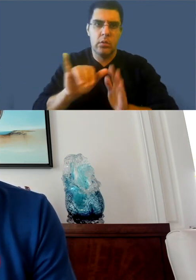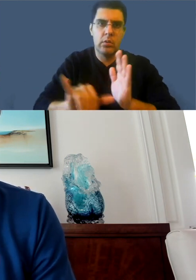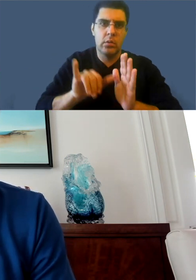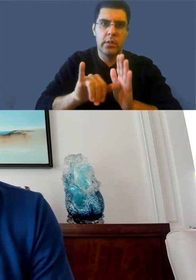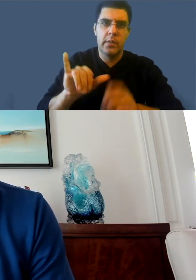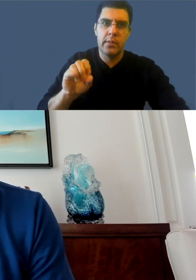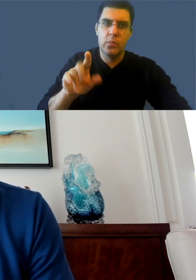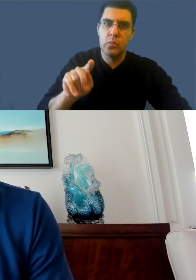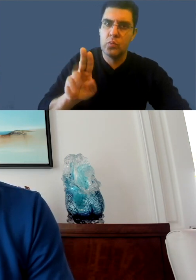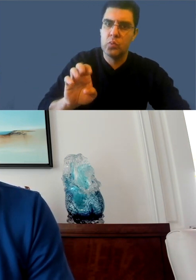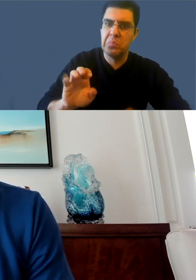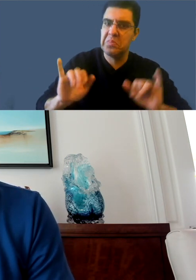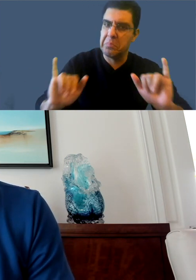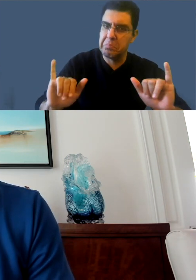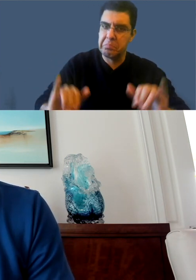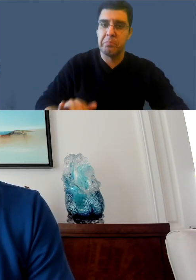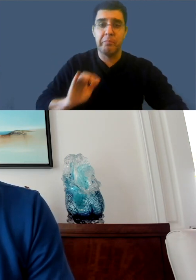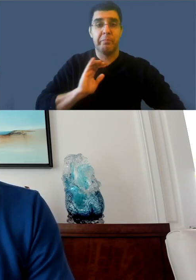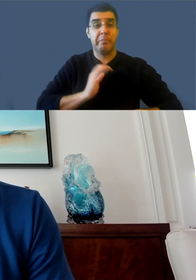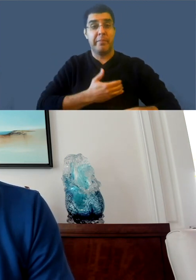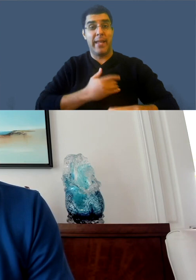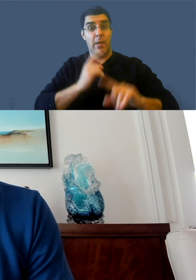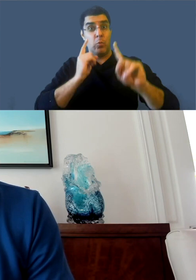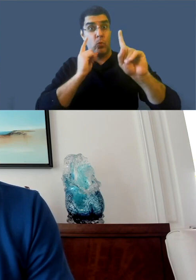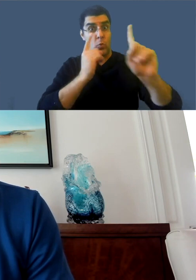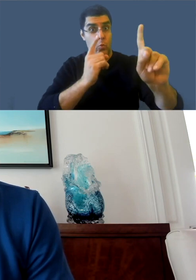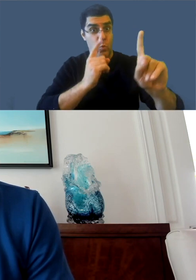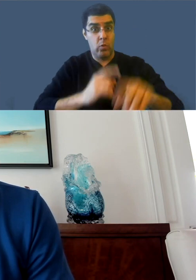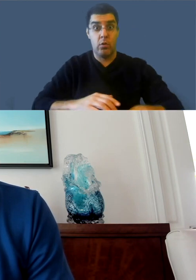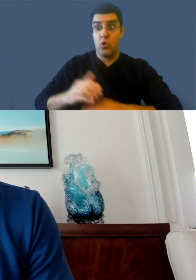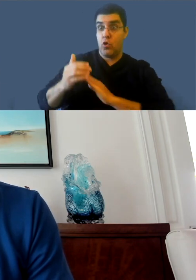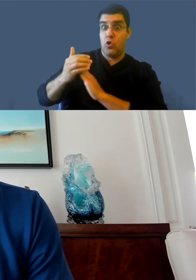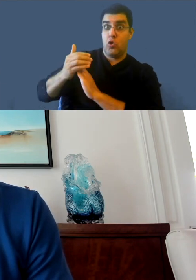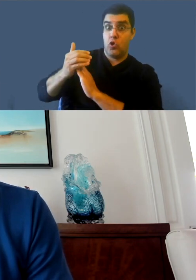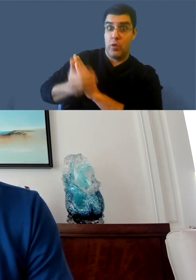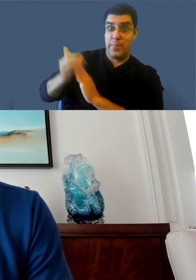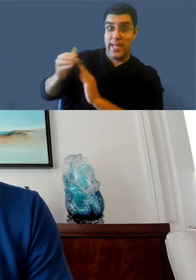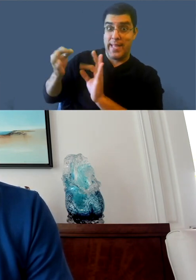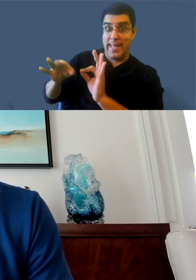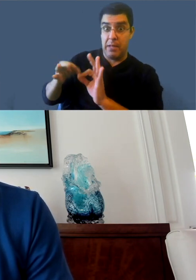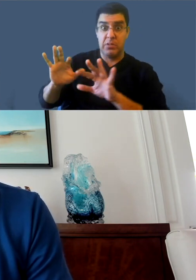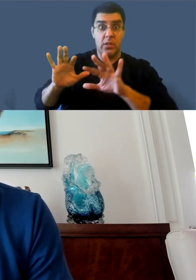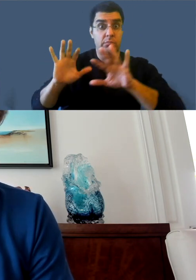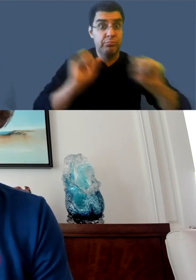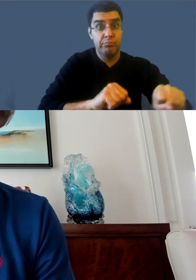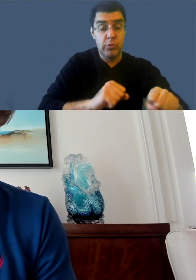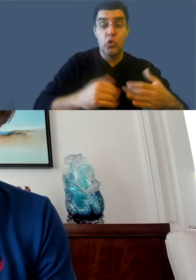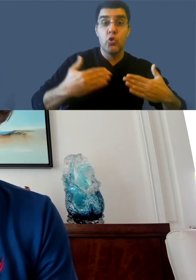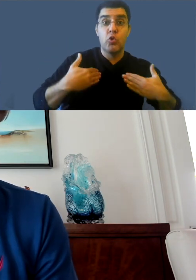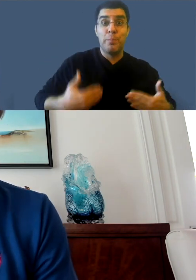as a solution instead of human captions. But we are always looking at it as like a different thing.